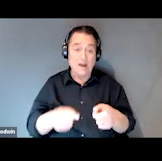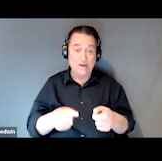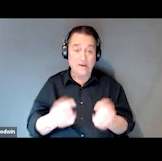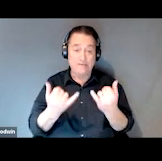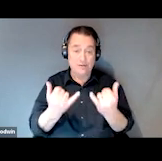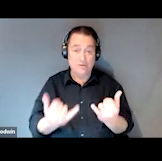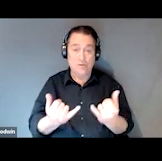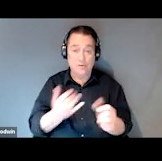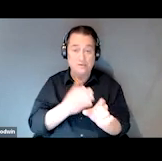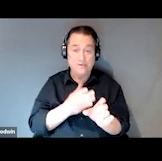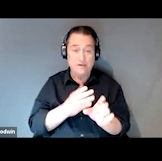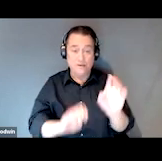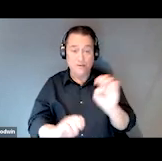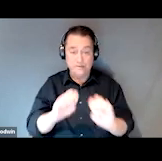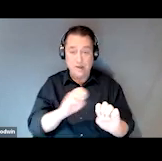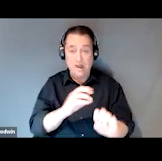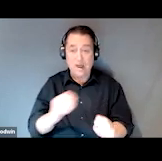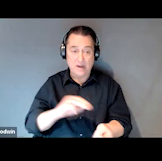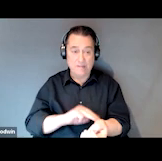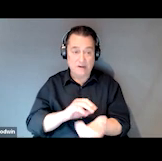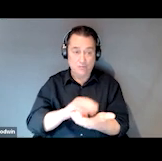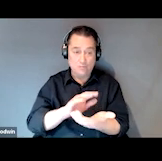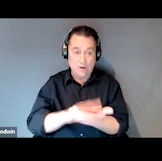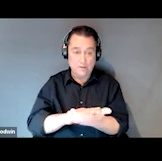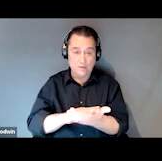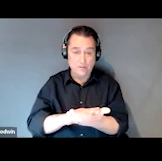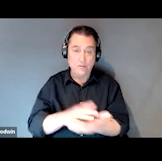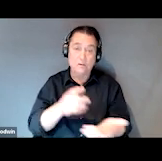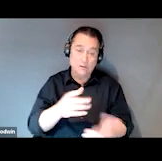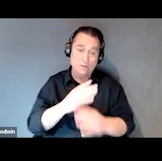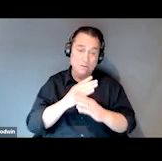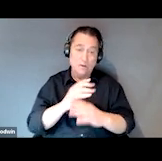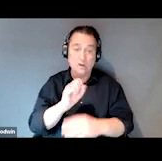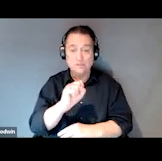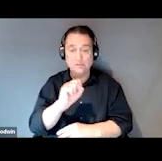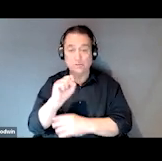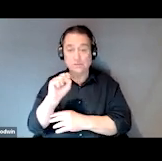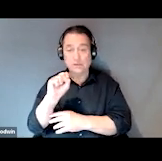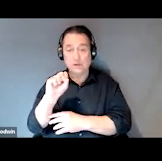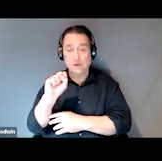and medical records which prevents, you know, social security requests and that we transport 'em